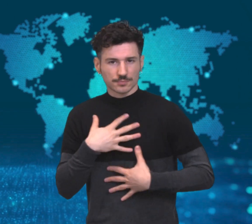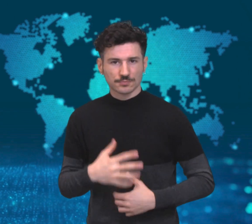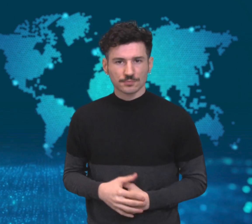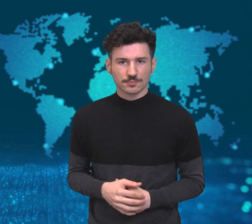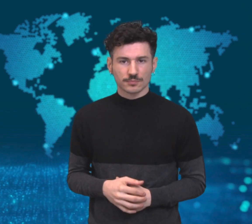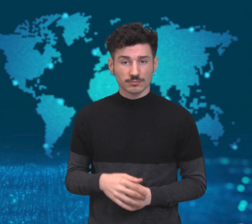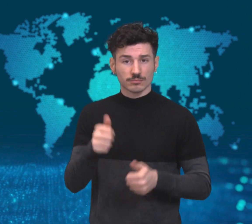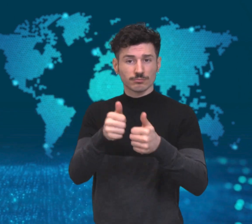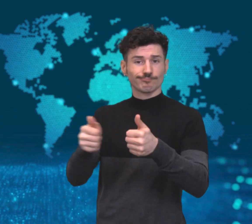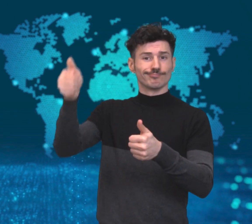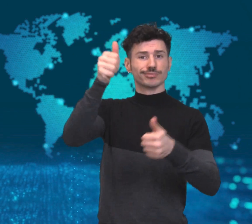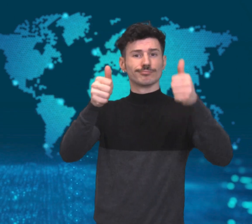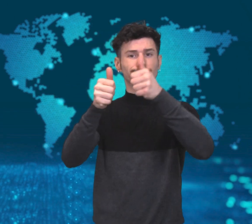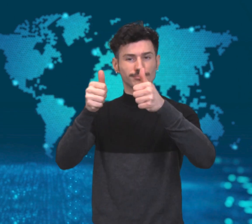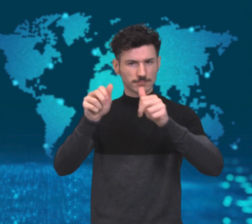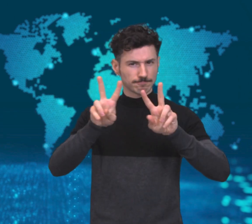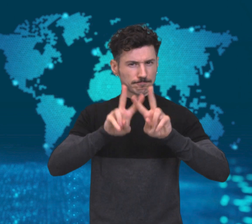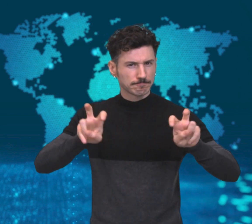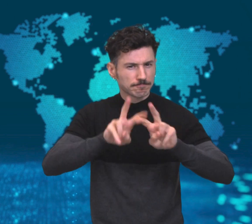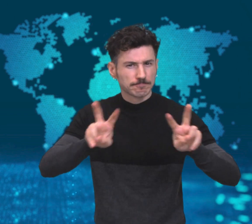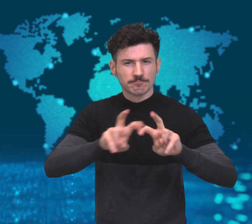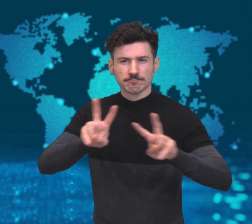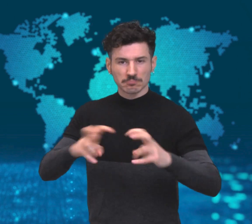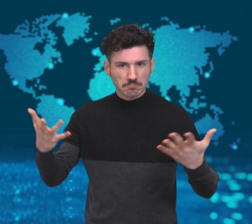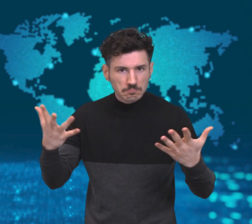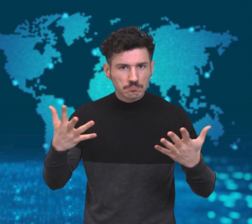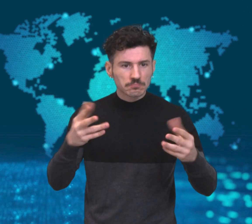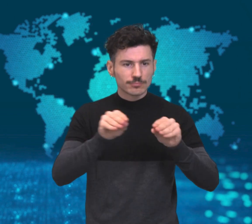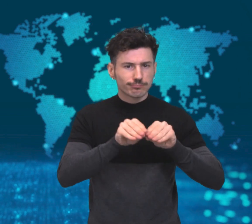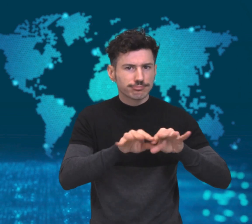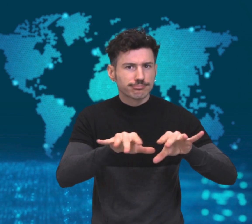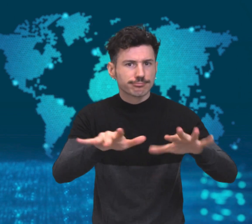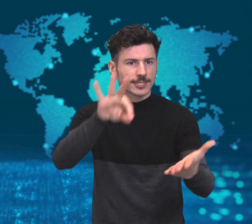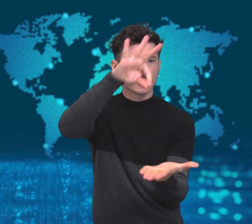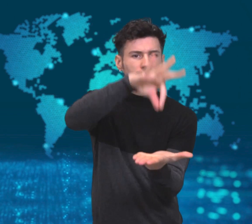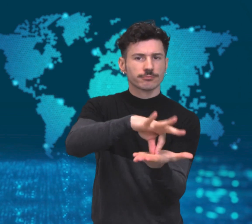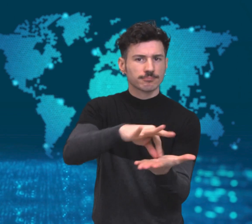The authorities were not able to immediately